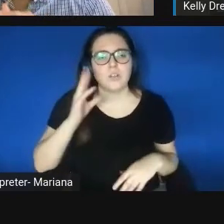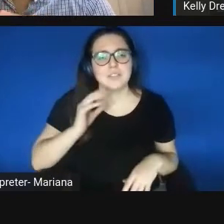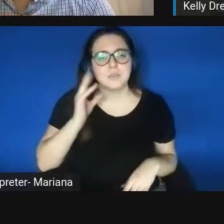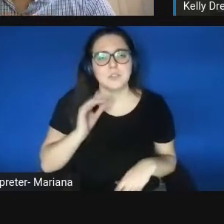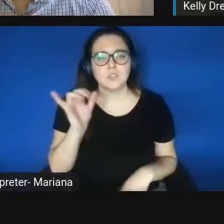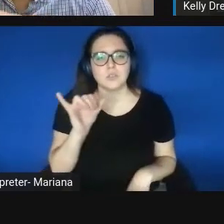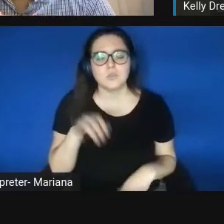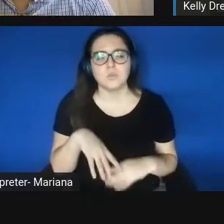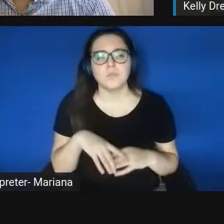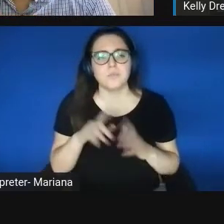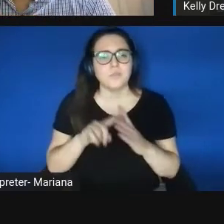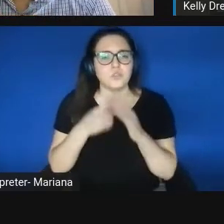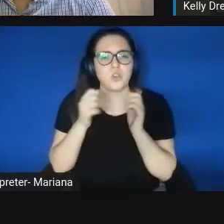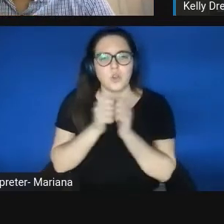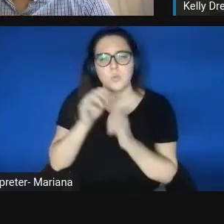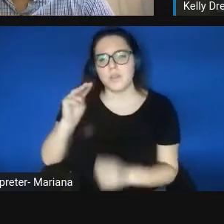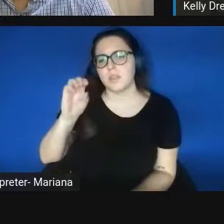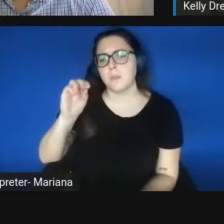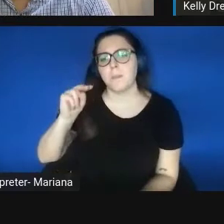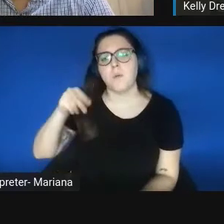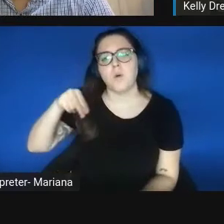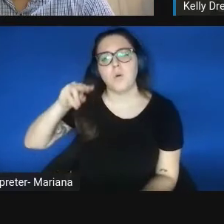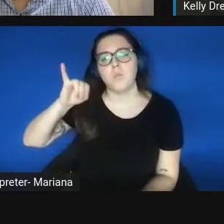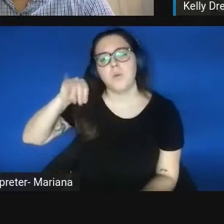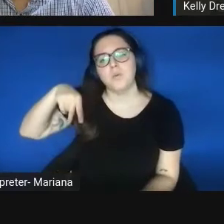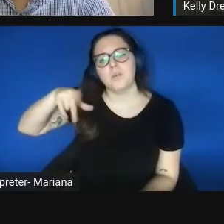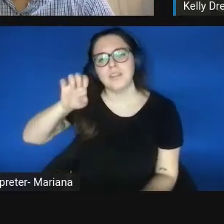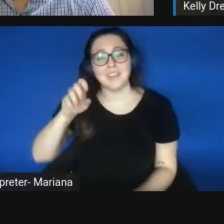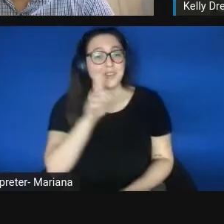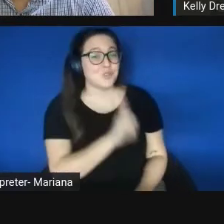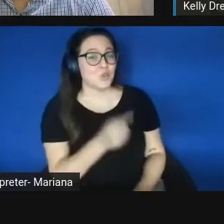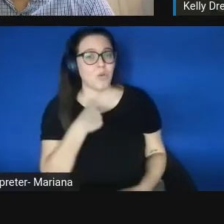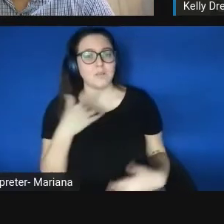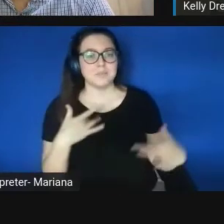Let's start with Monique. Monique Kuykendoll Quarterman: Sure. I'm so excited for that question